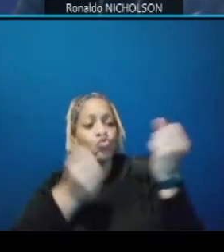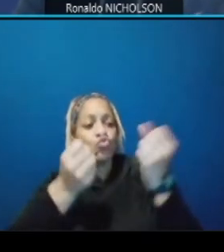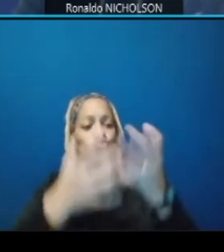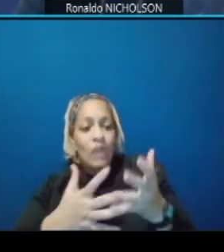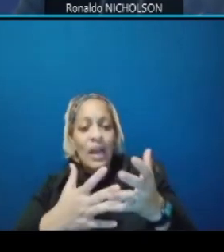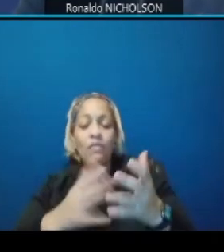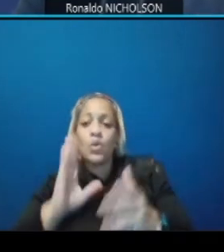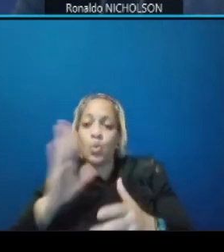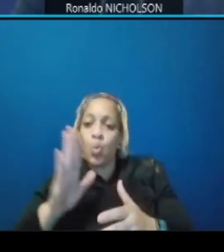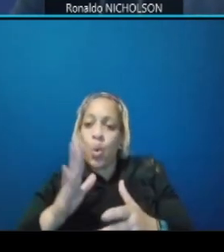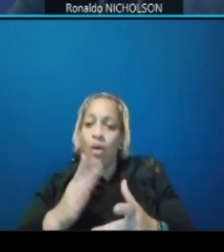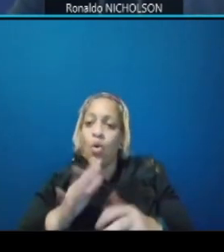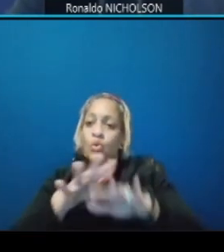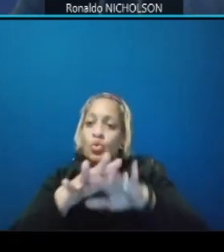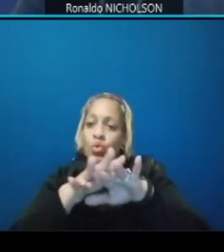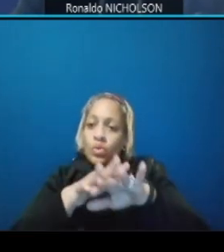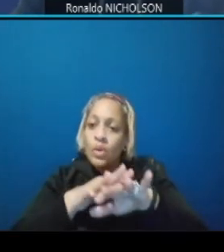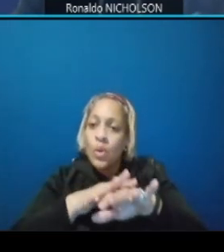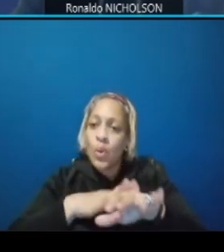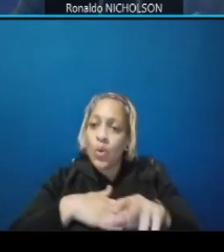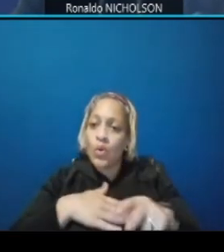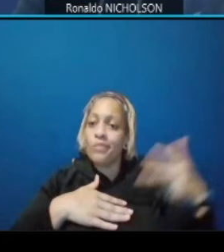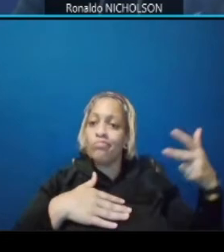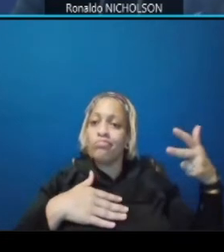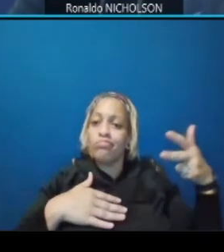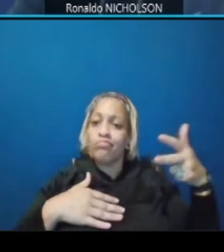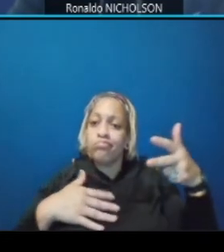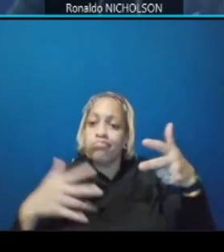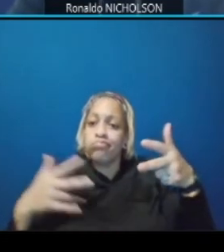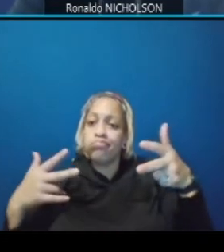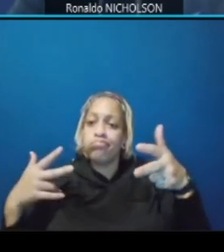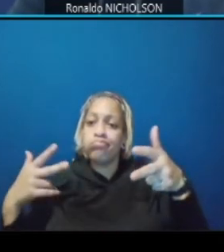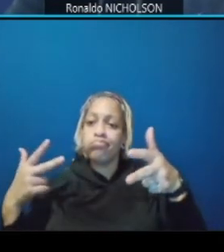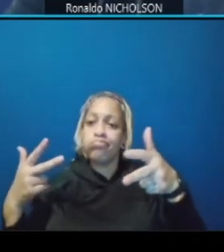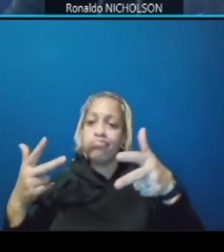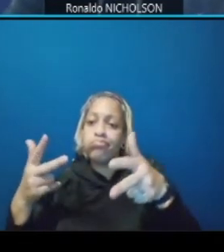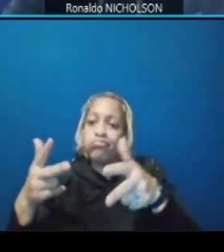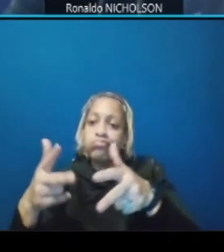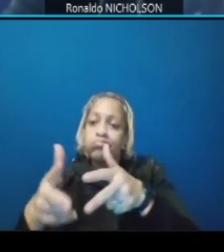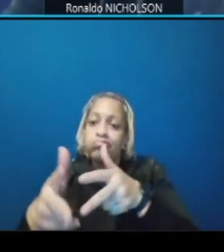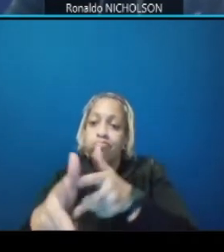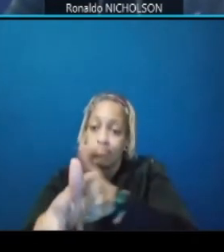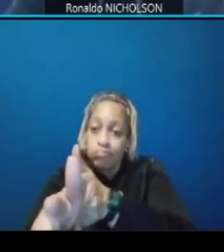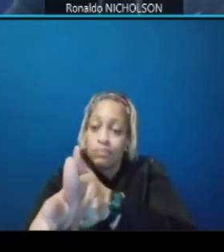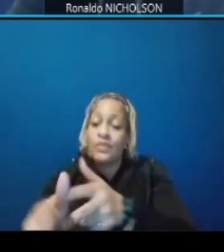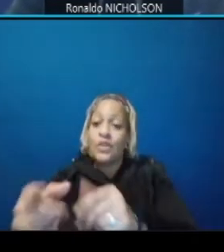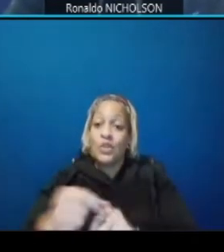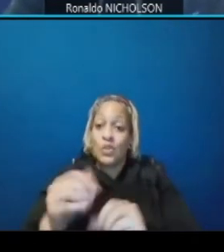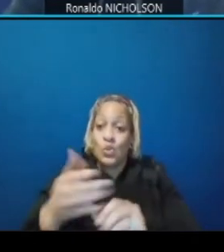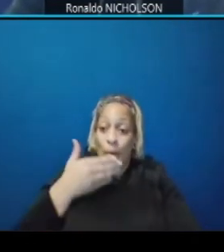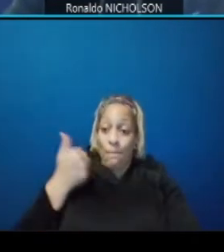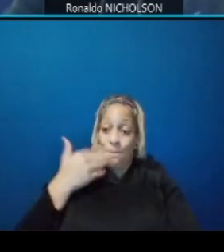improve sight distance so that there is better visibility for those potential conflicting drivers